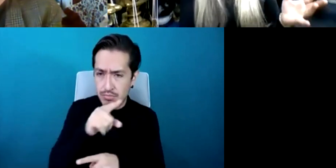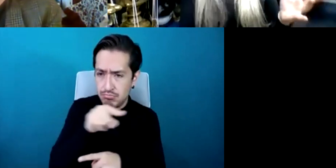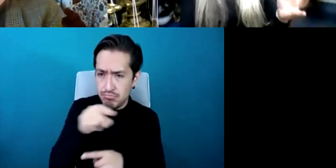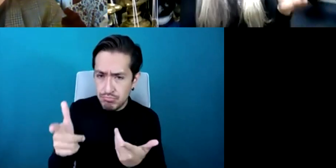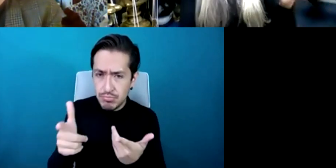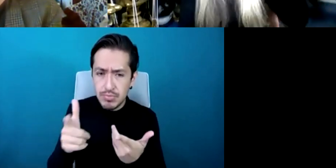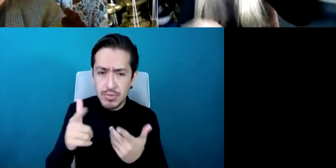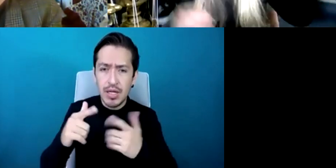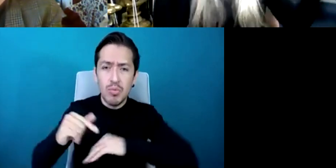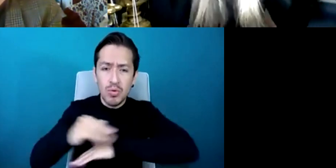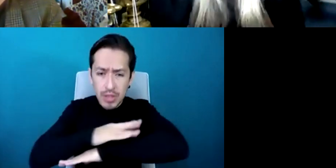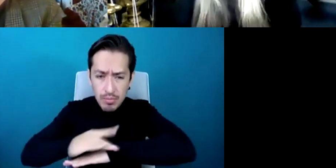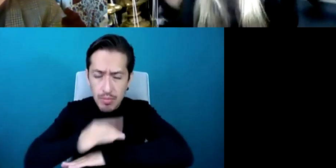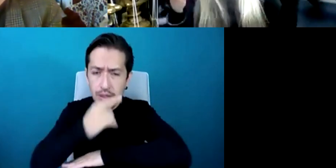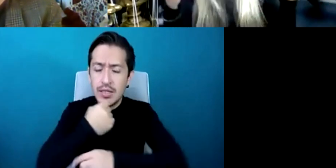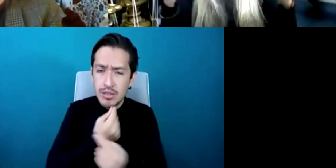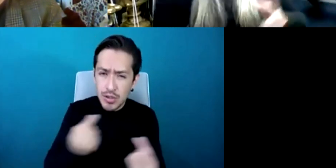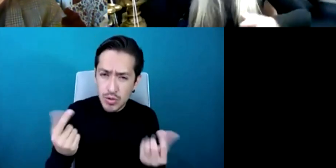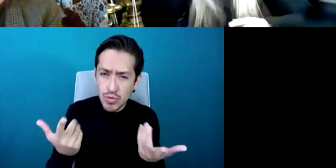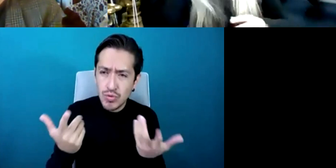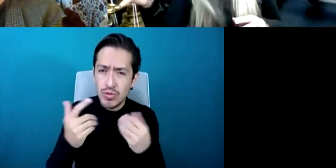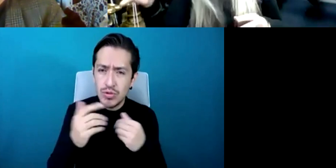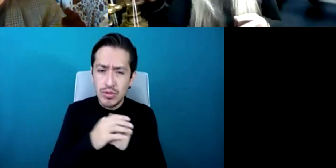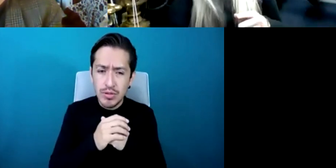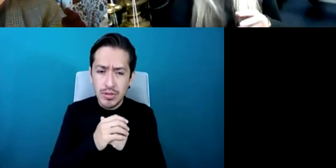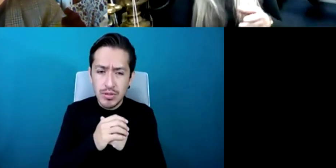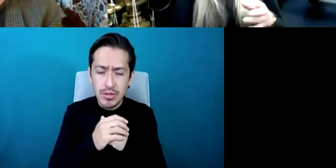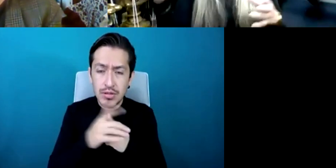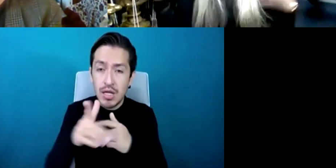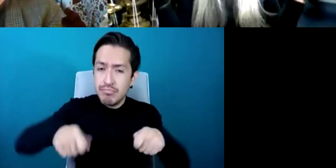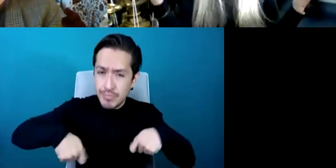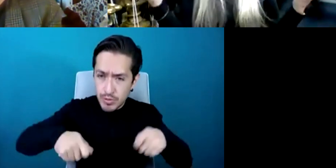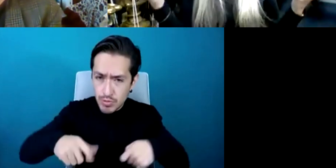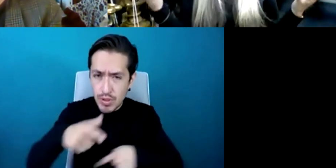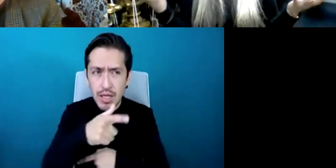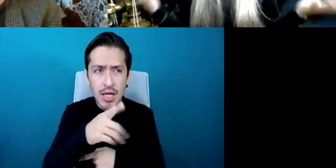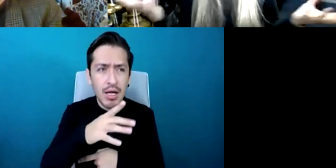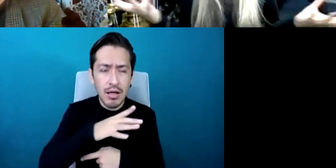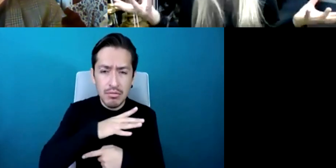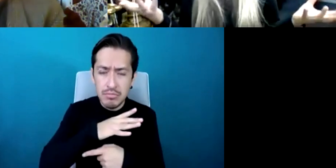that the color scheme and the corridors and then the classrooms were such that they were pleasing